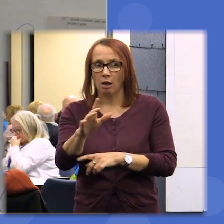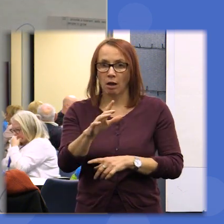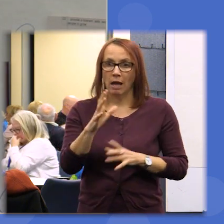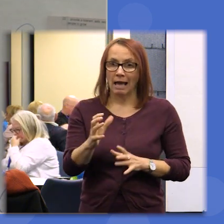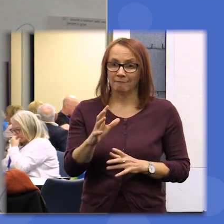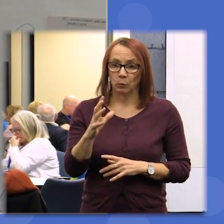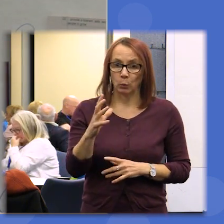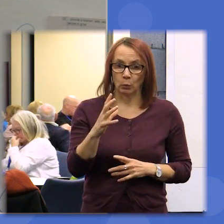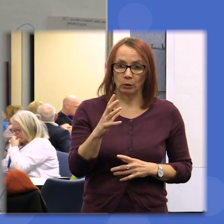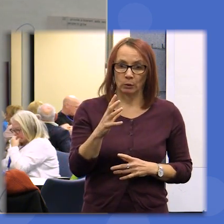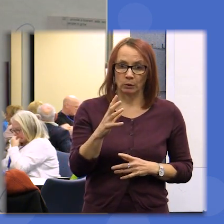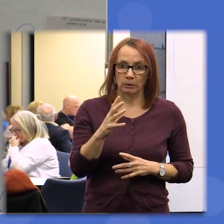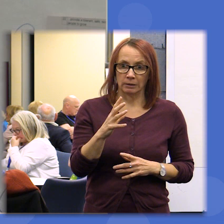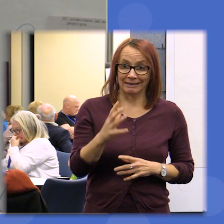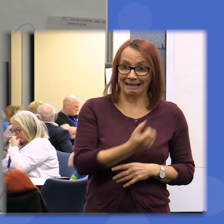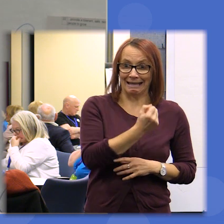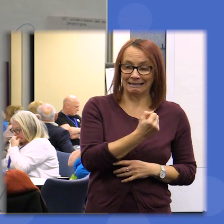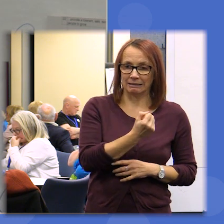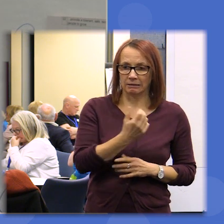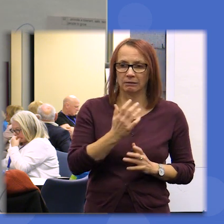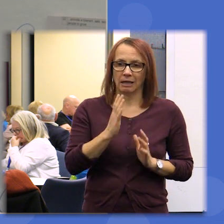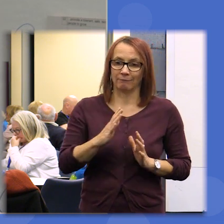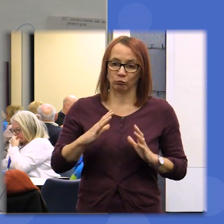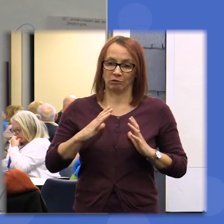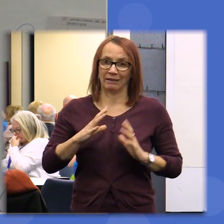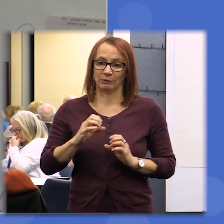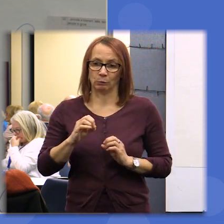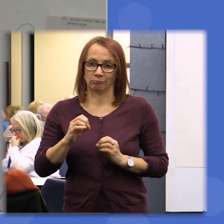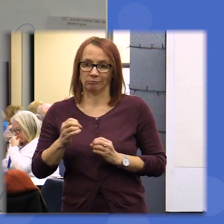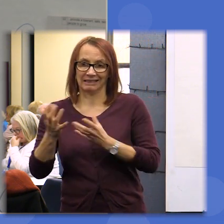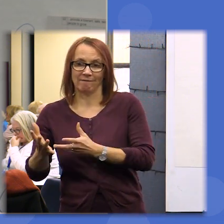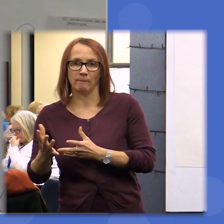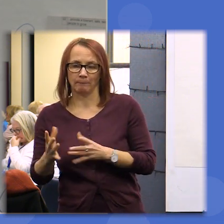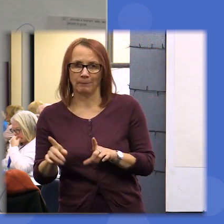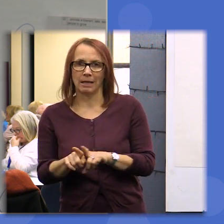what we may have to give up to get there and perhaps we could share that message